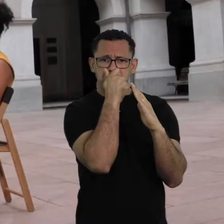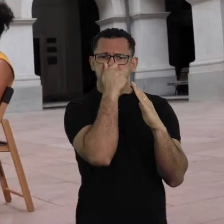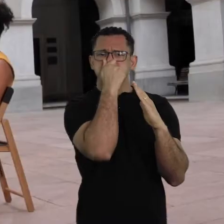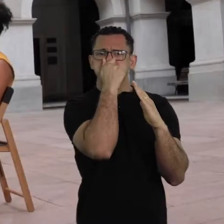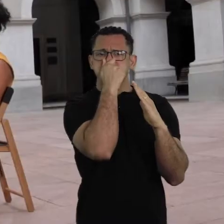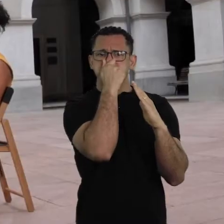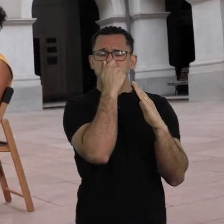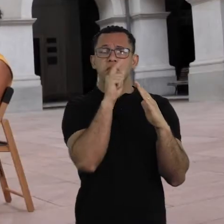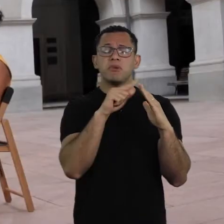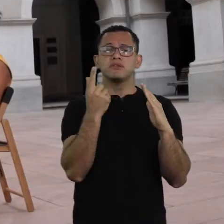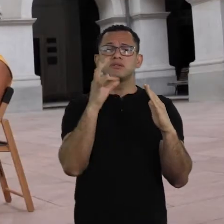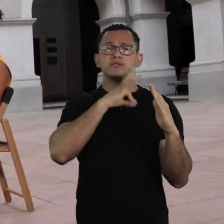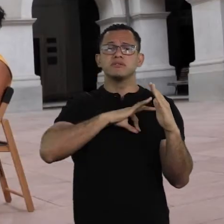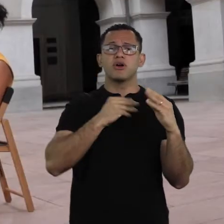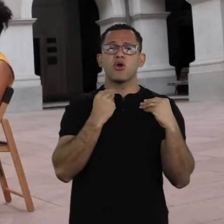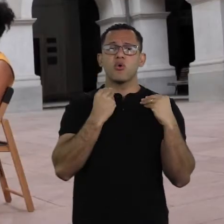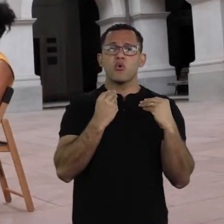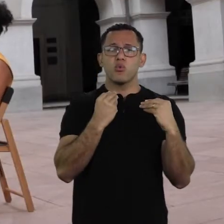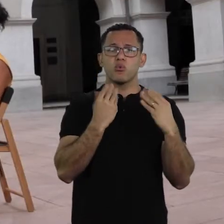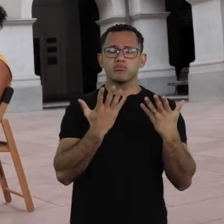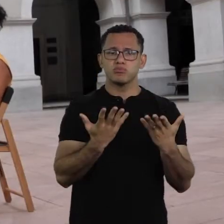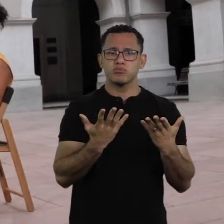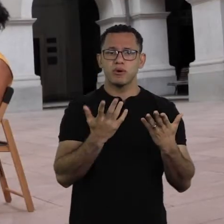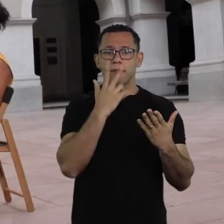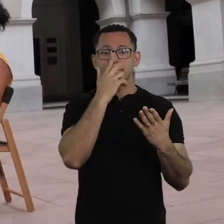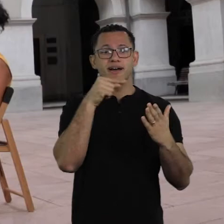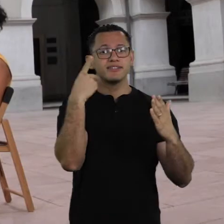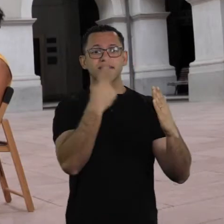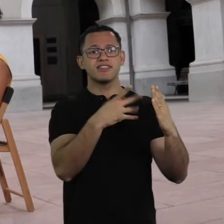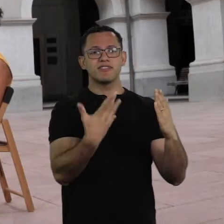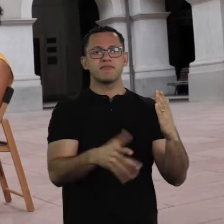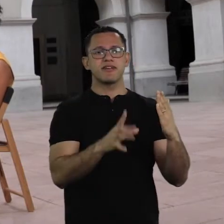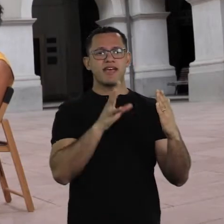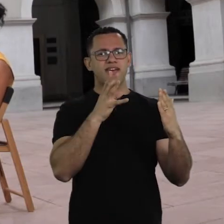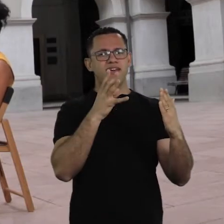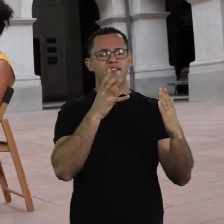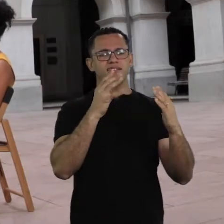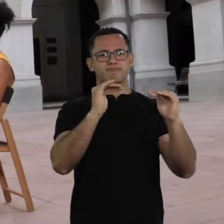it is a very unfair burden. As if this collective contribution